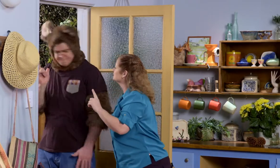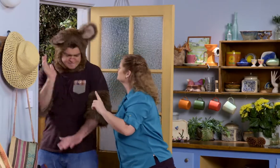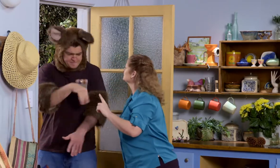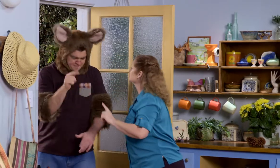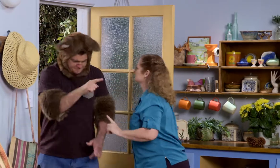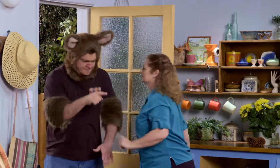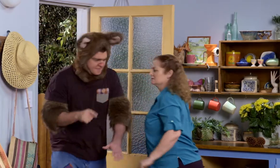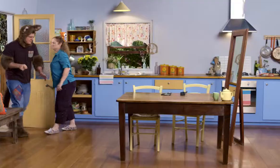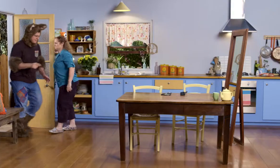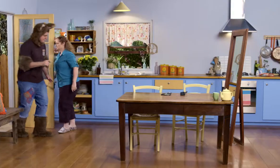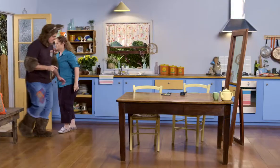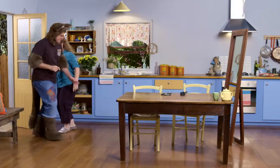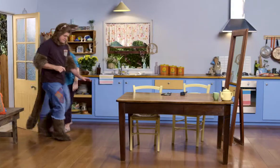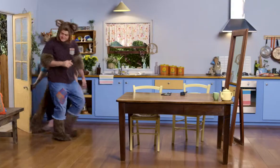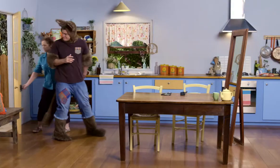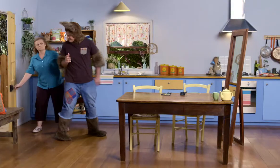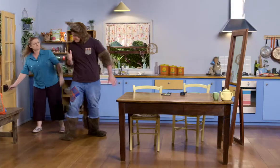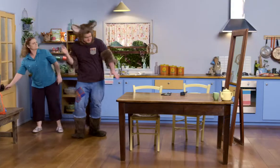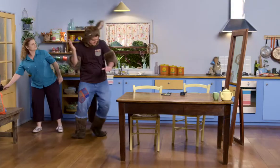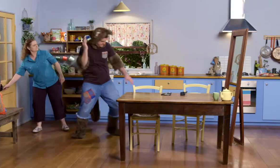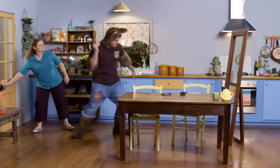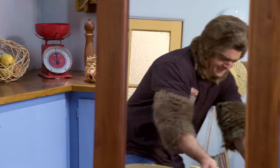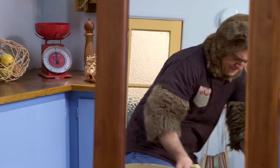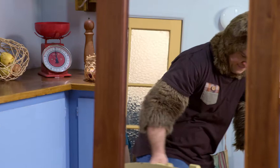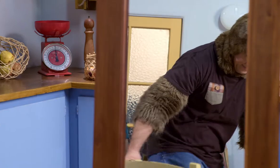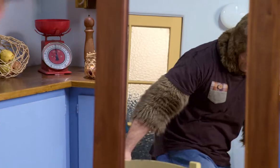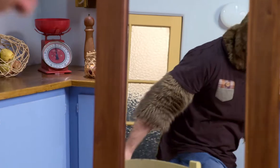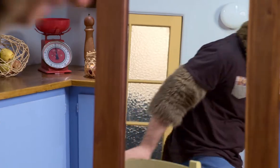Oh, come in. Sit down, Sally. Come sit down.